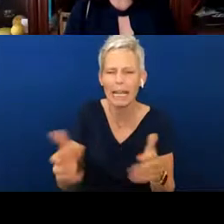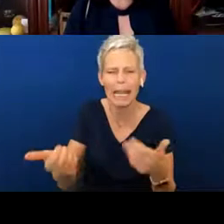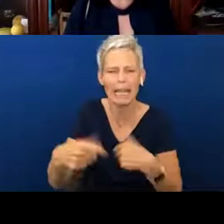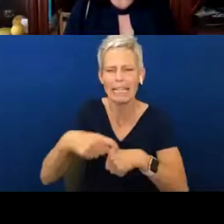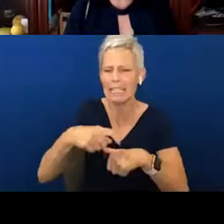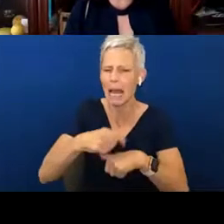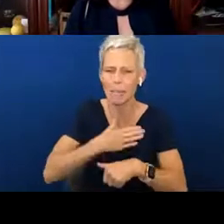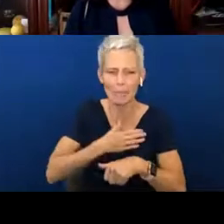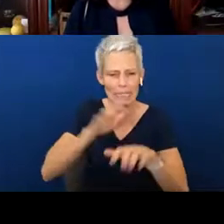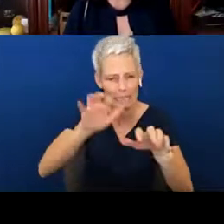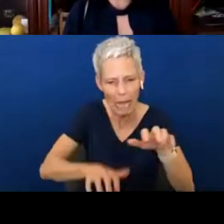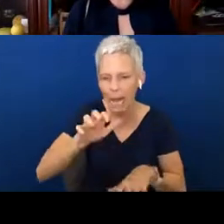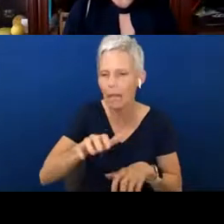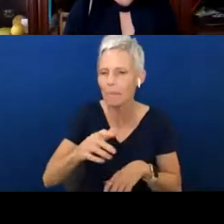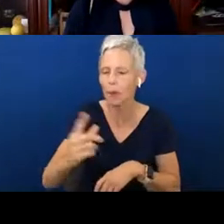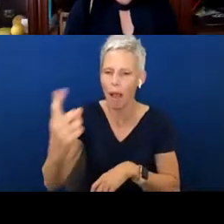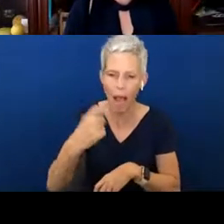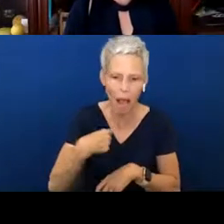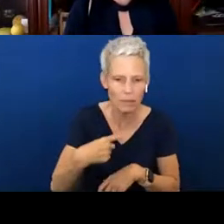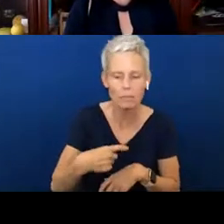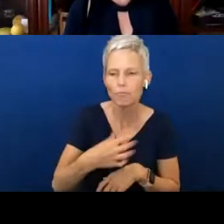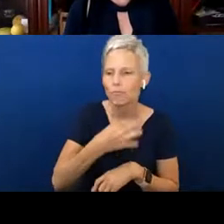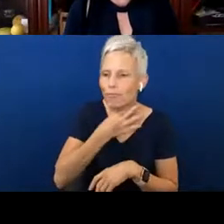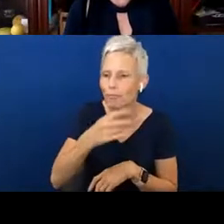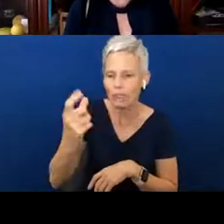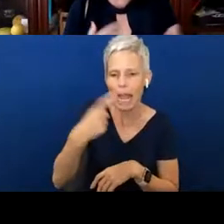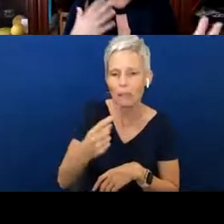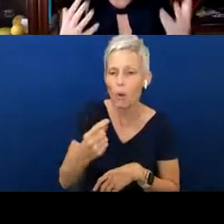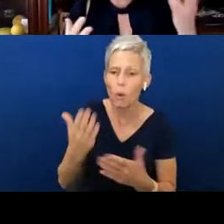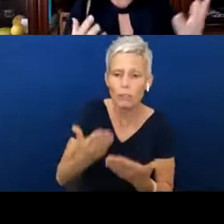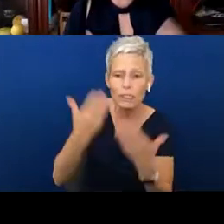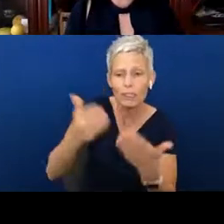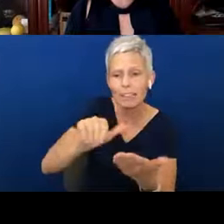or ask a question or suggest another way that you can support some of these things. I know